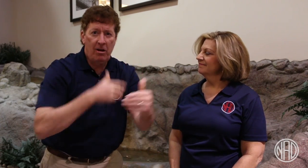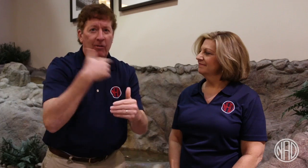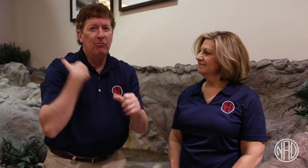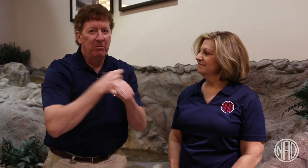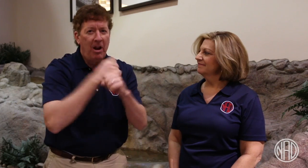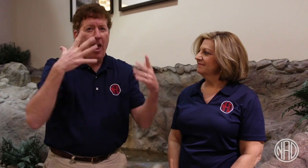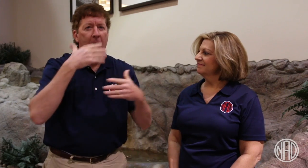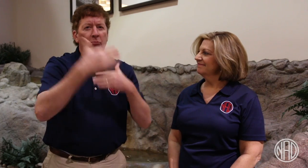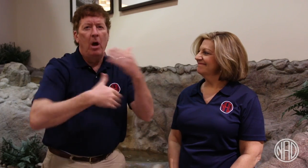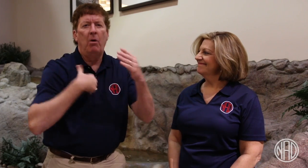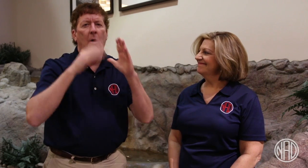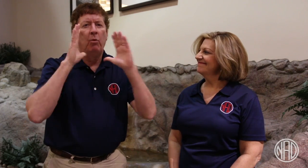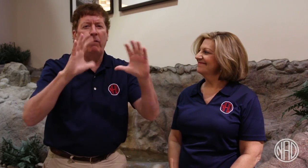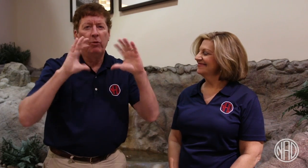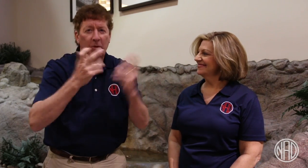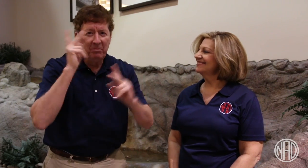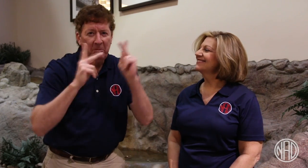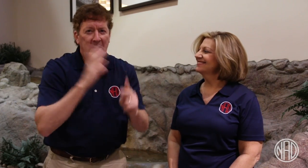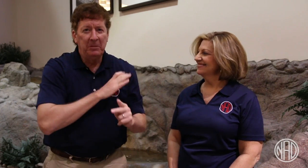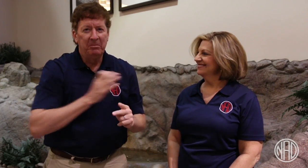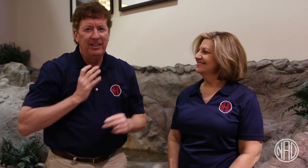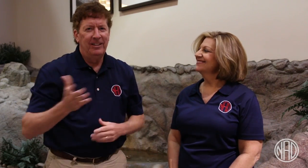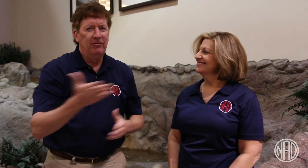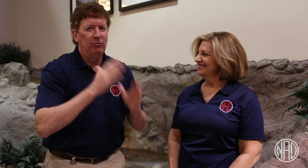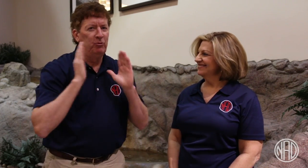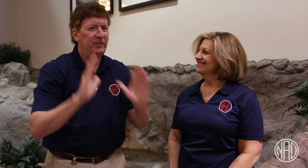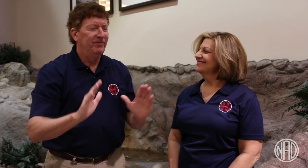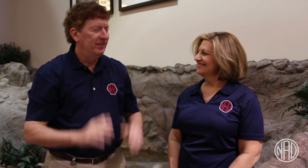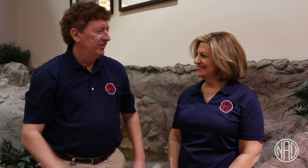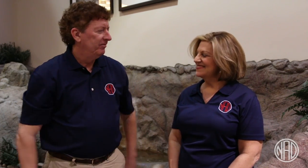We're making significant progress thanks to wonderful people on the committee.